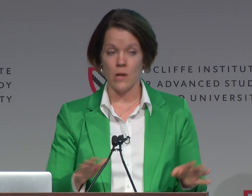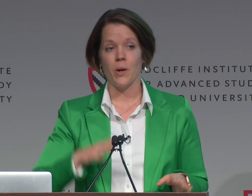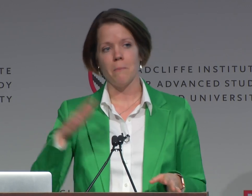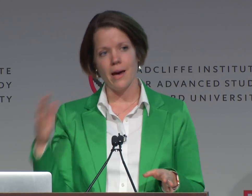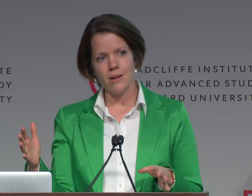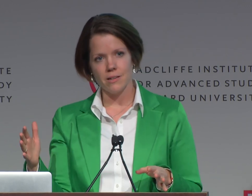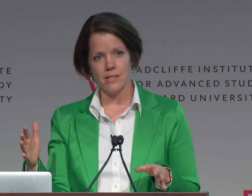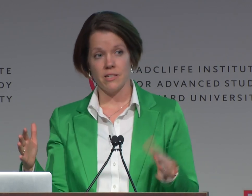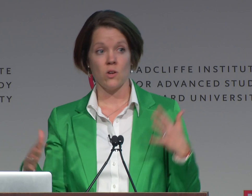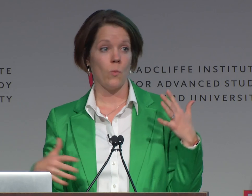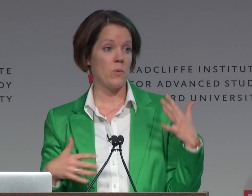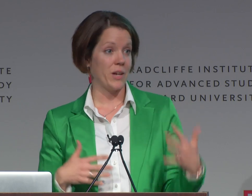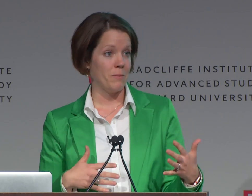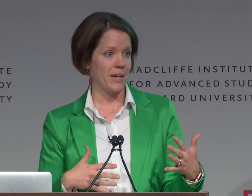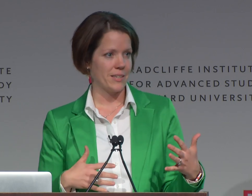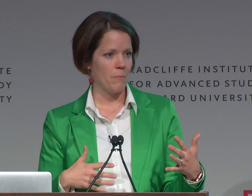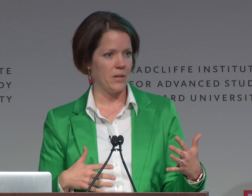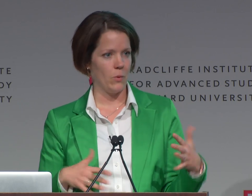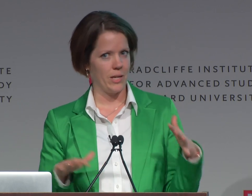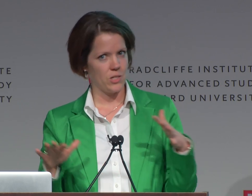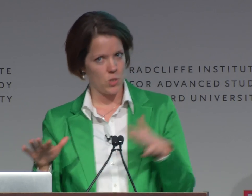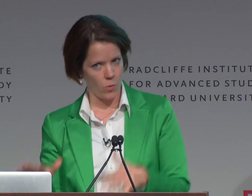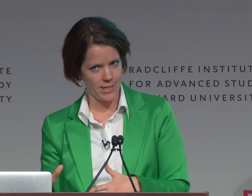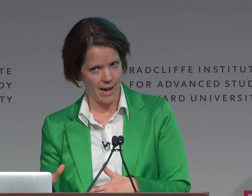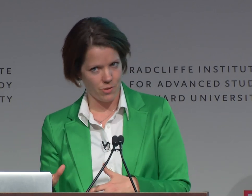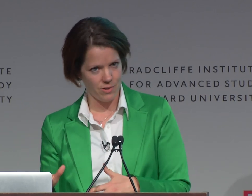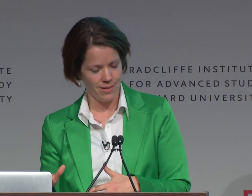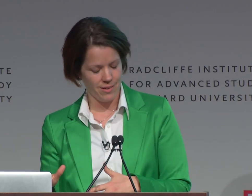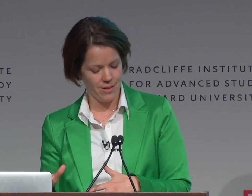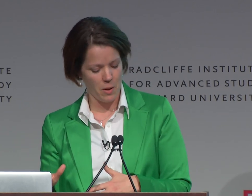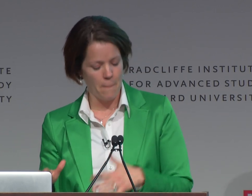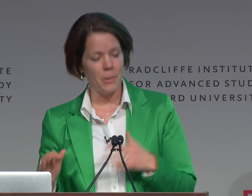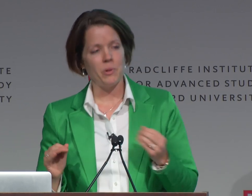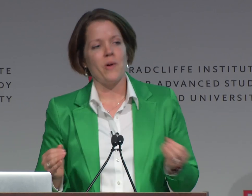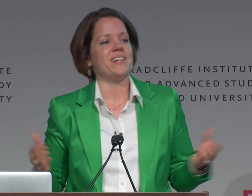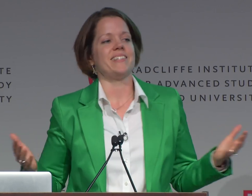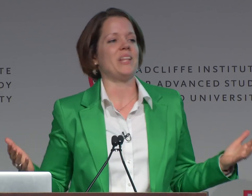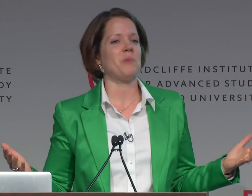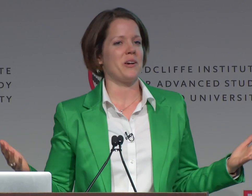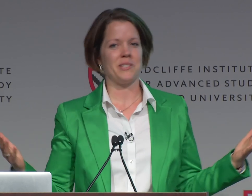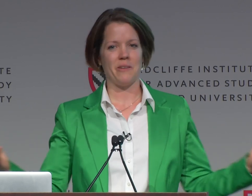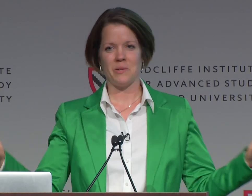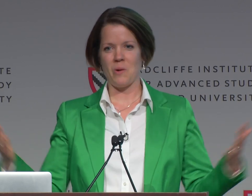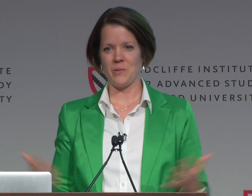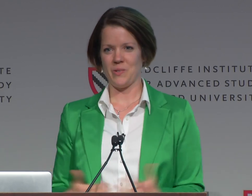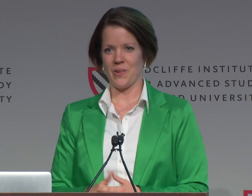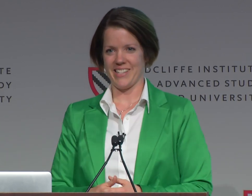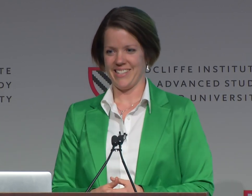And when men are listening, or when we're in mixed company, we need to tone it down, but be ready to celebrate ourselves in a moment's notice.